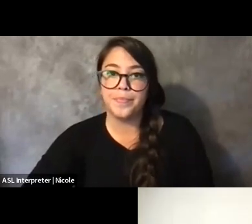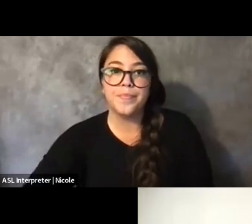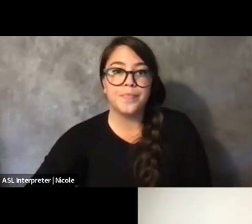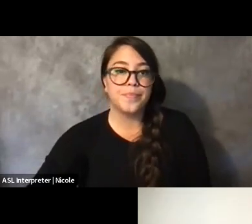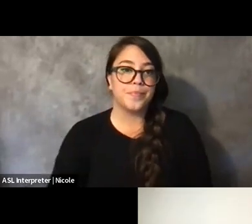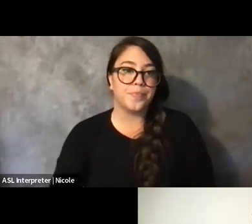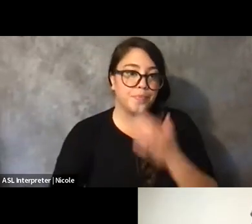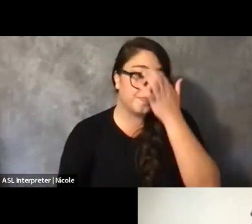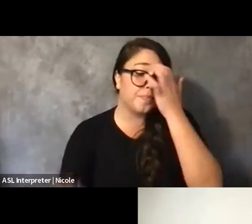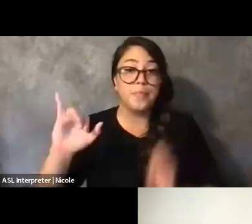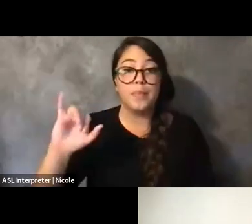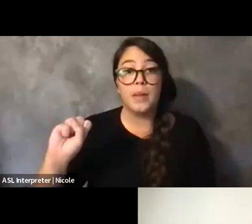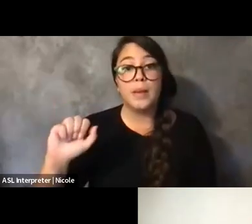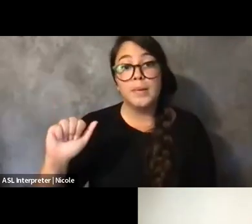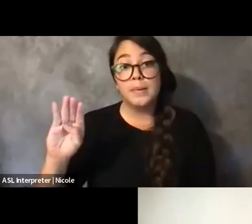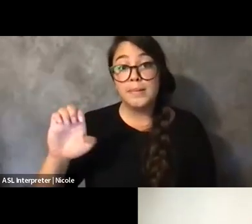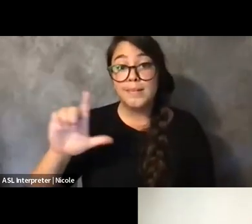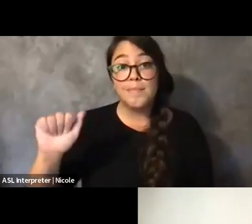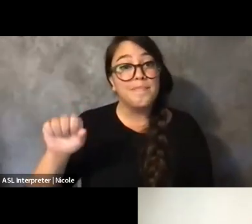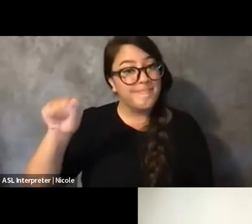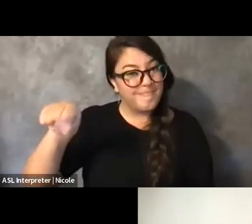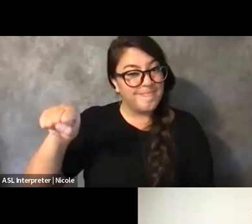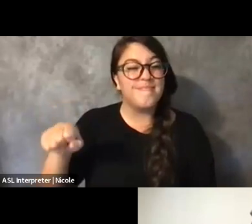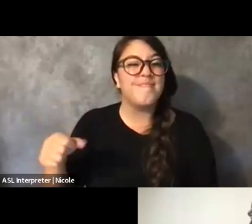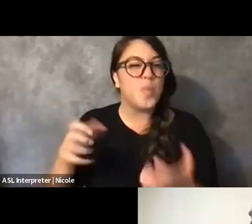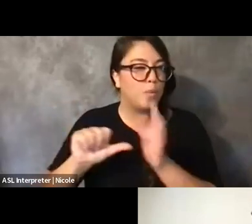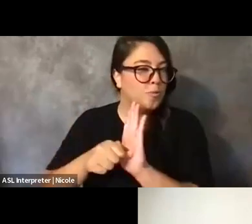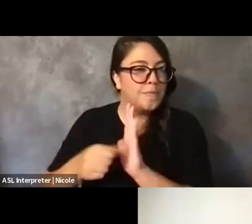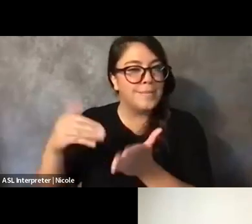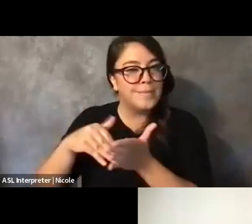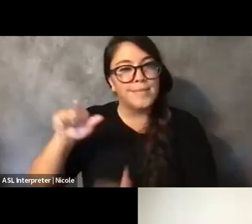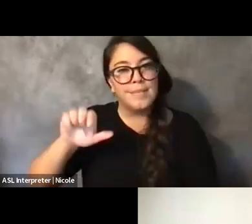Yeah, I'd say listening to what Zee said, we're just all kind of surviving